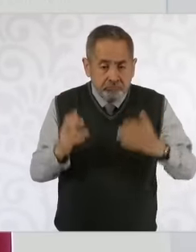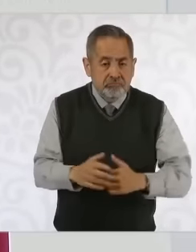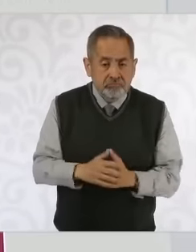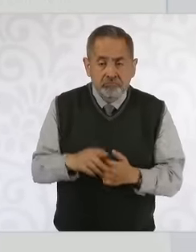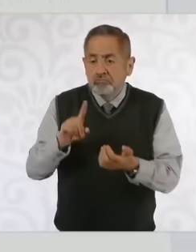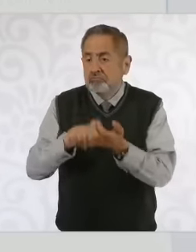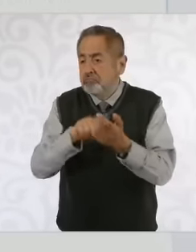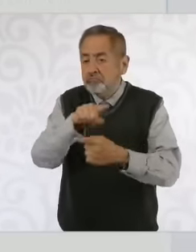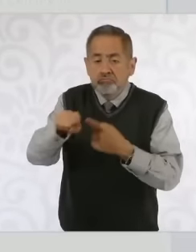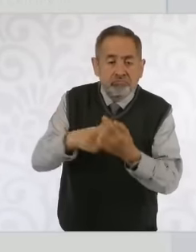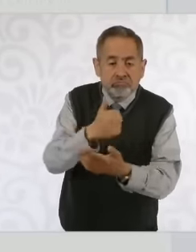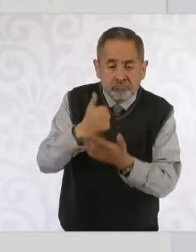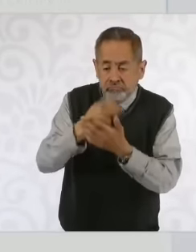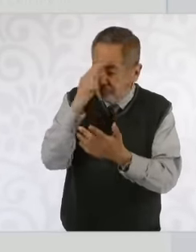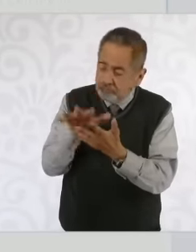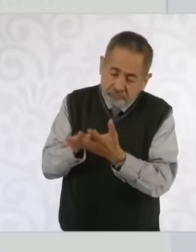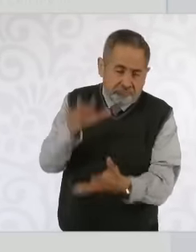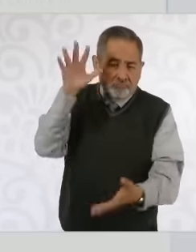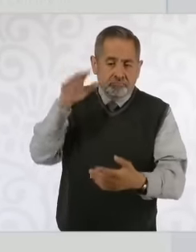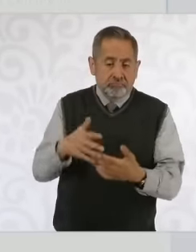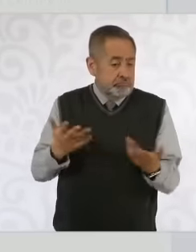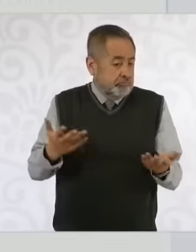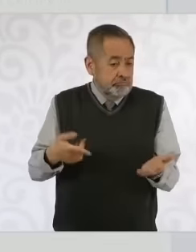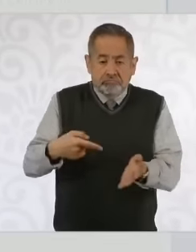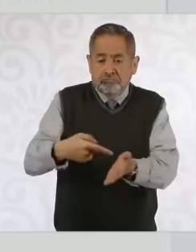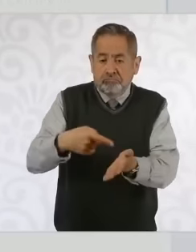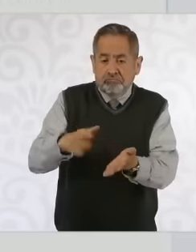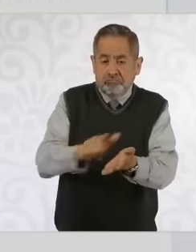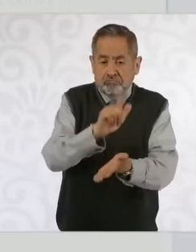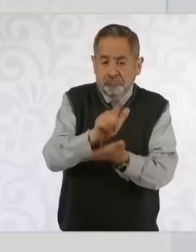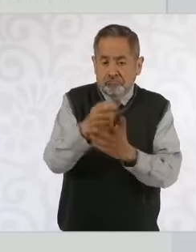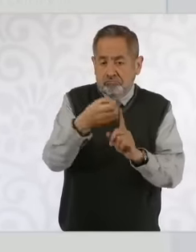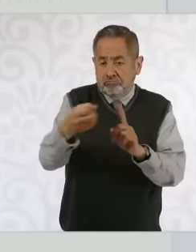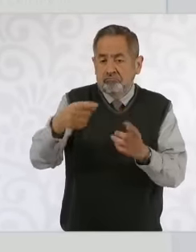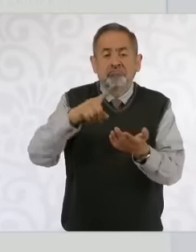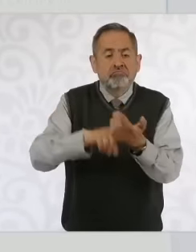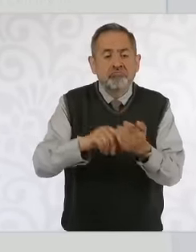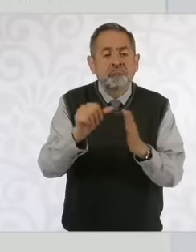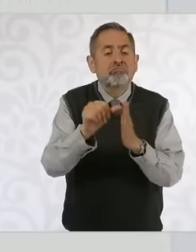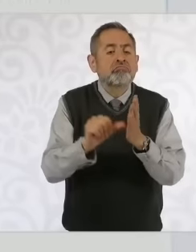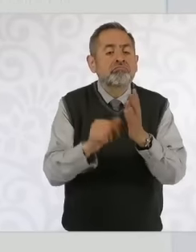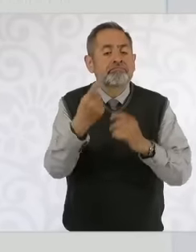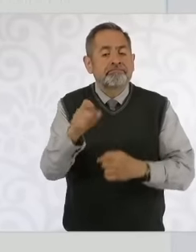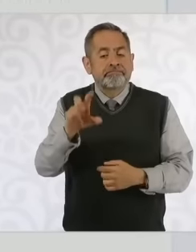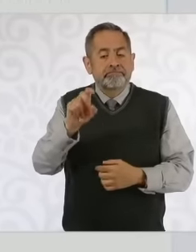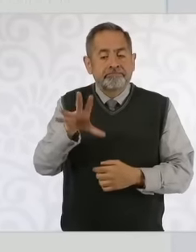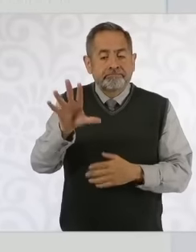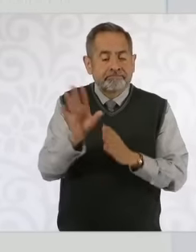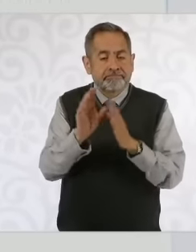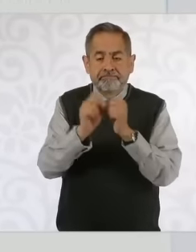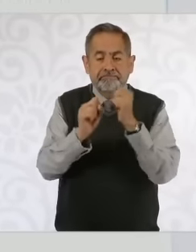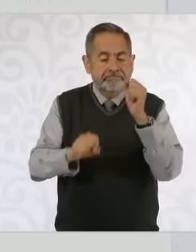Mexico City congresses and following the procedure stated in article 135 of The Constitution was modified